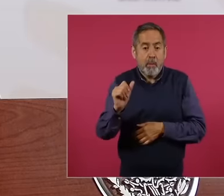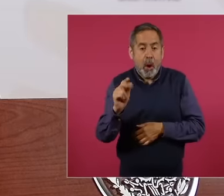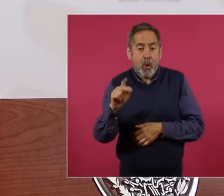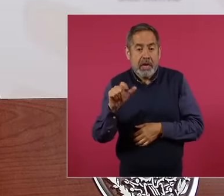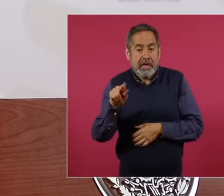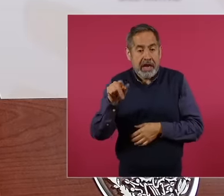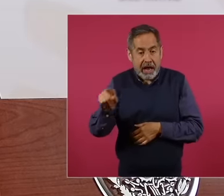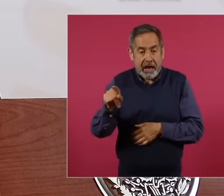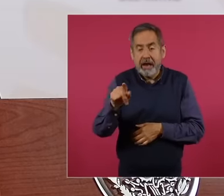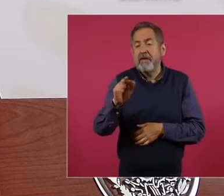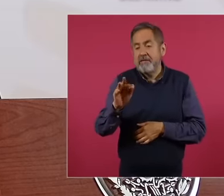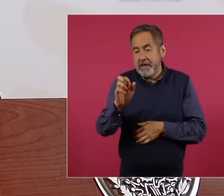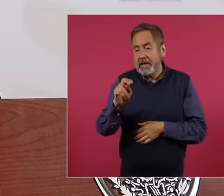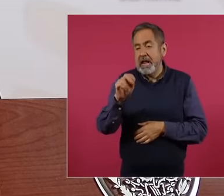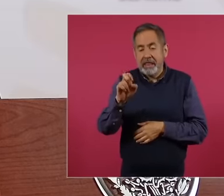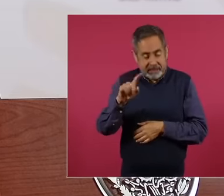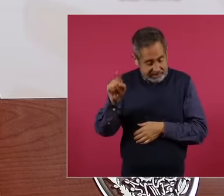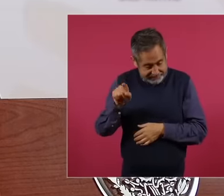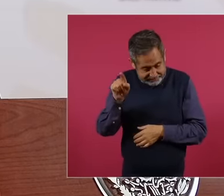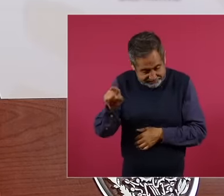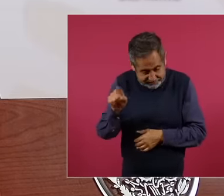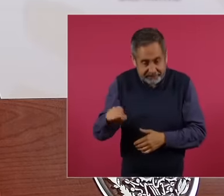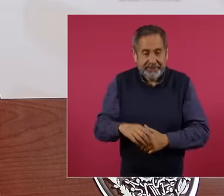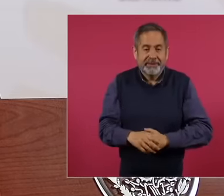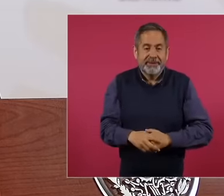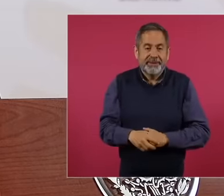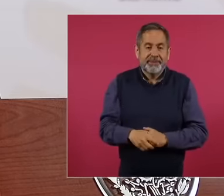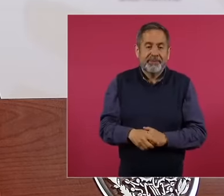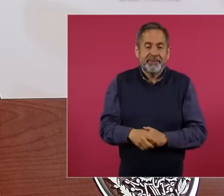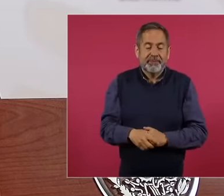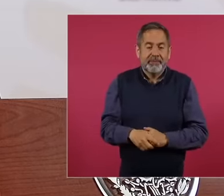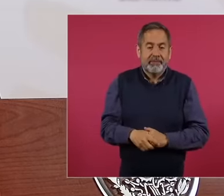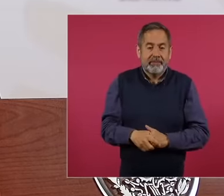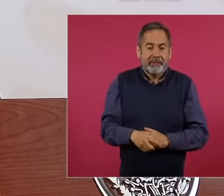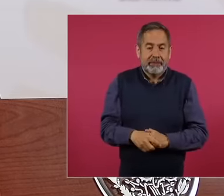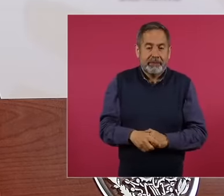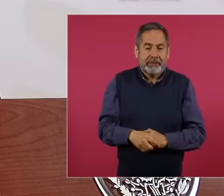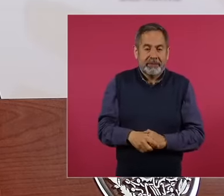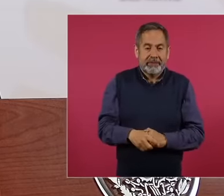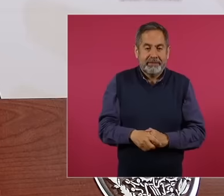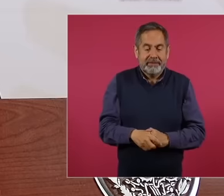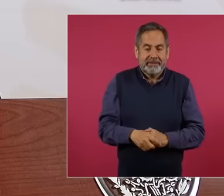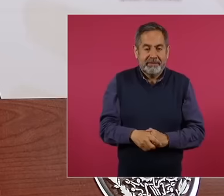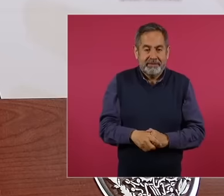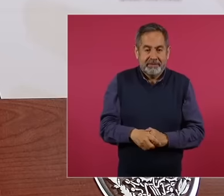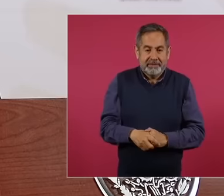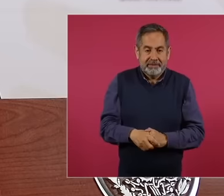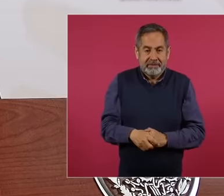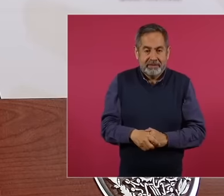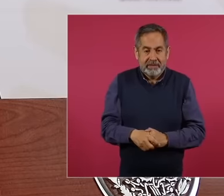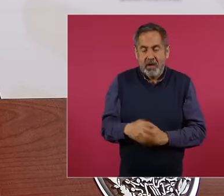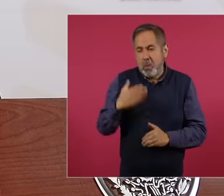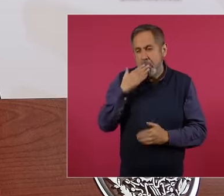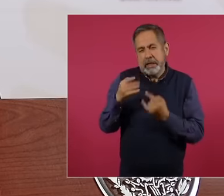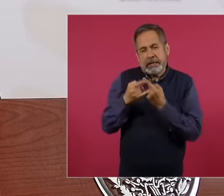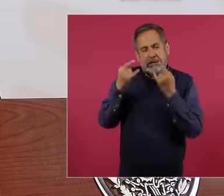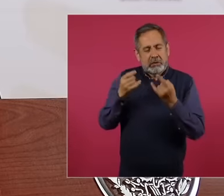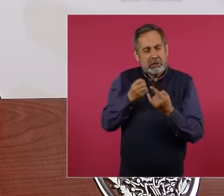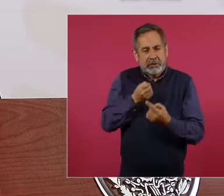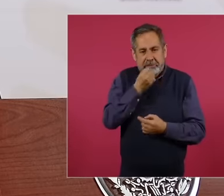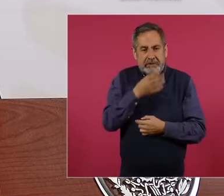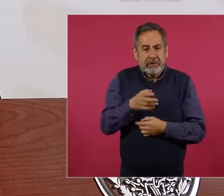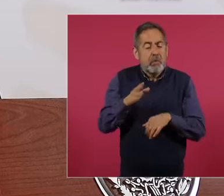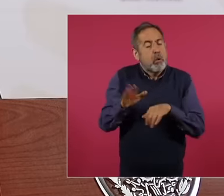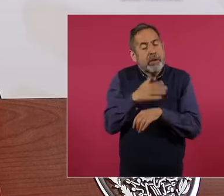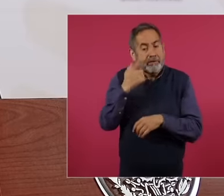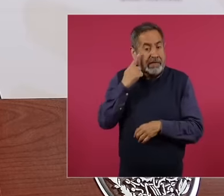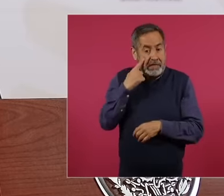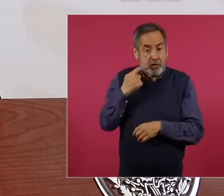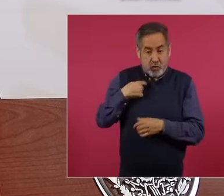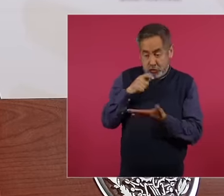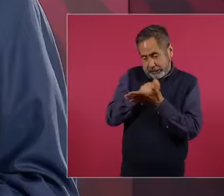Fernández, there is a good anecdote because the te is